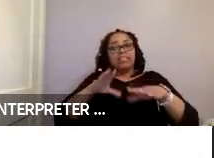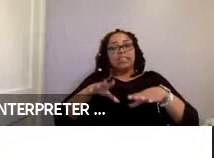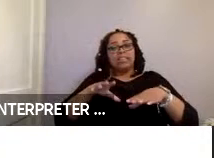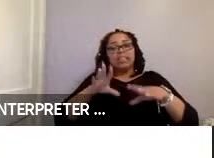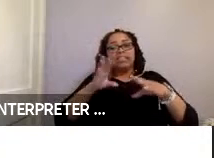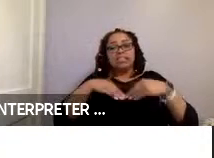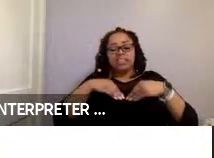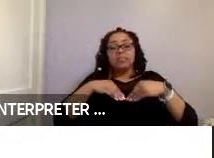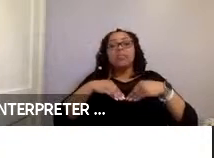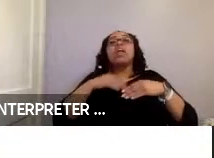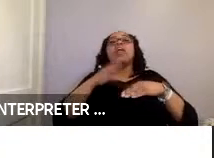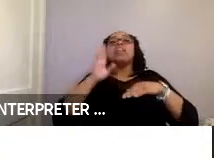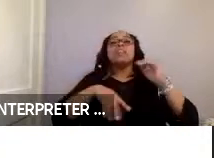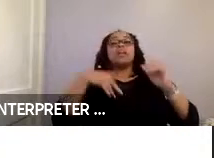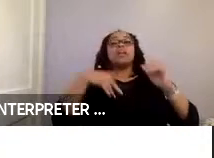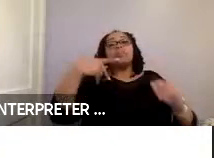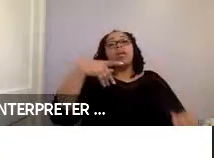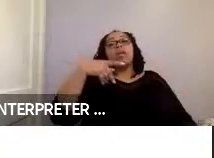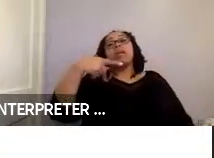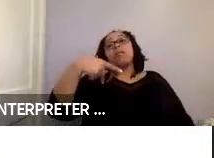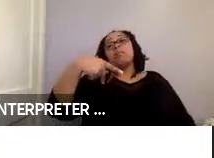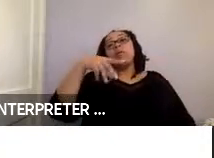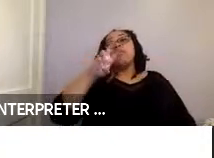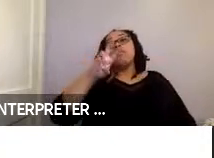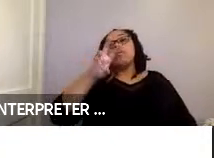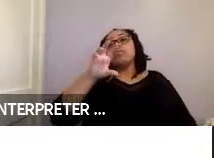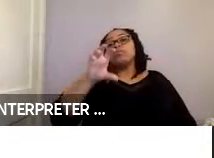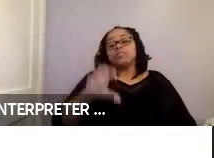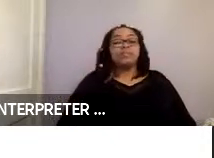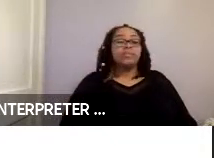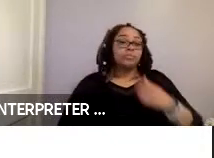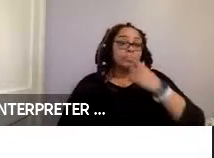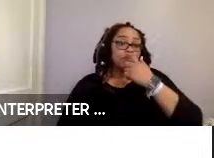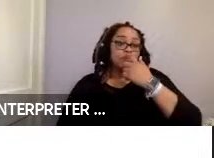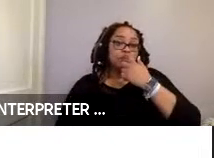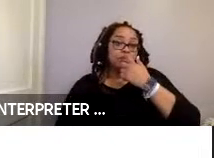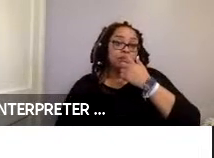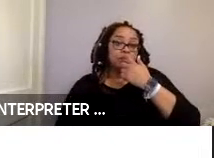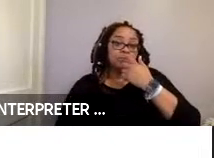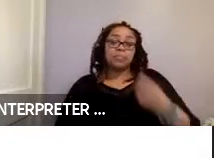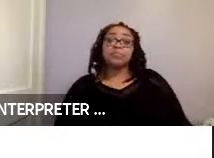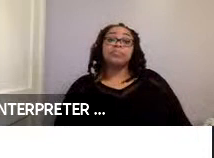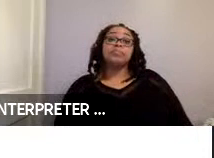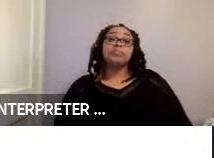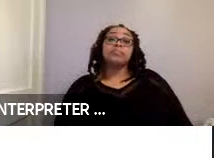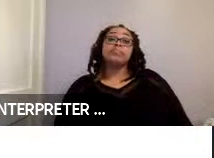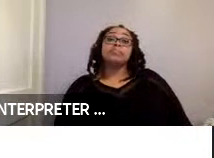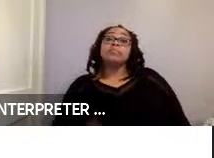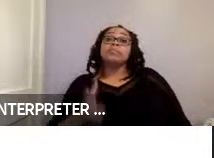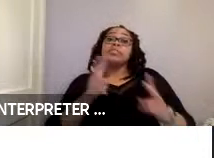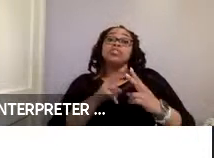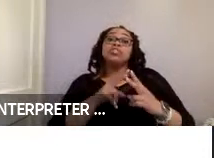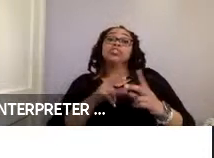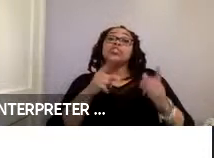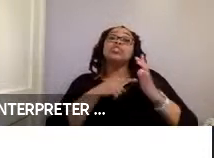and power wheelchair users. Next. These two radar plots show participant responses